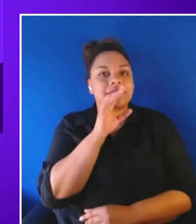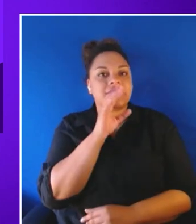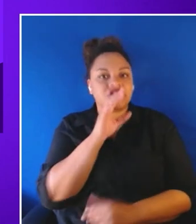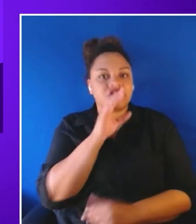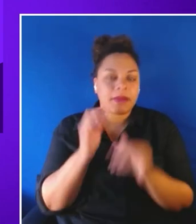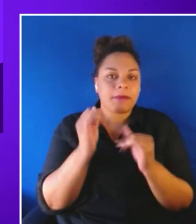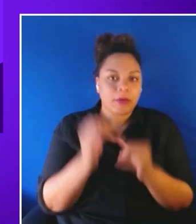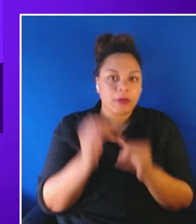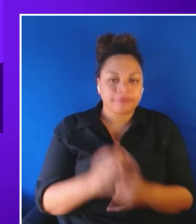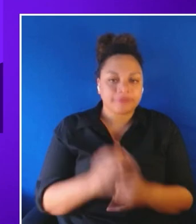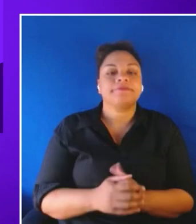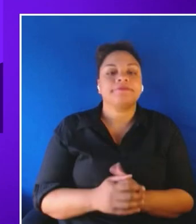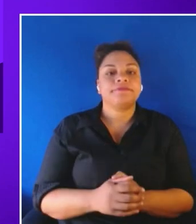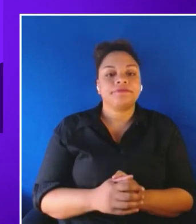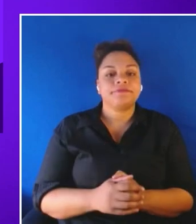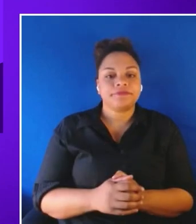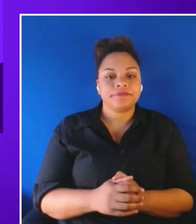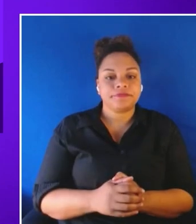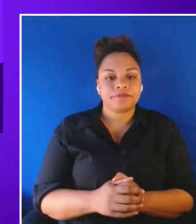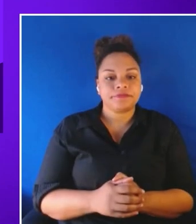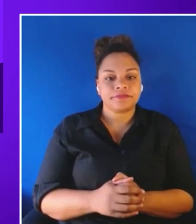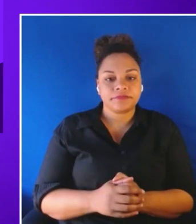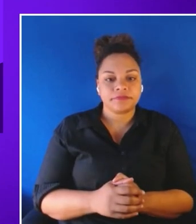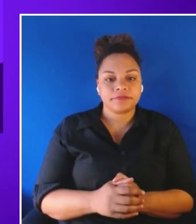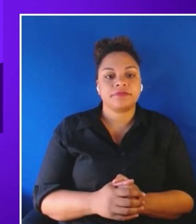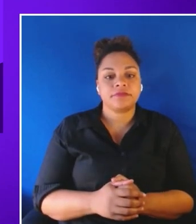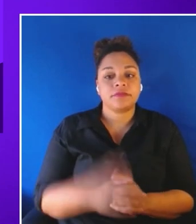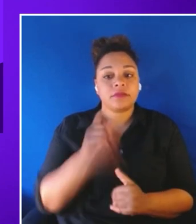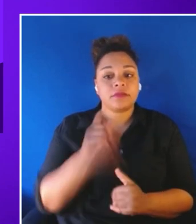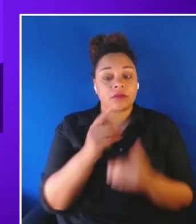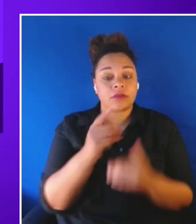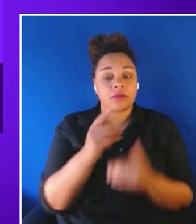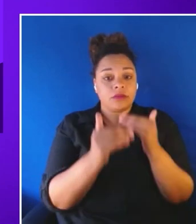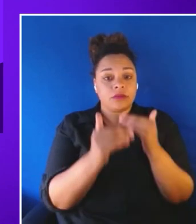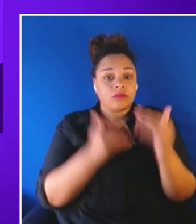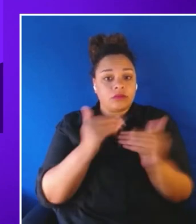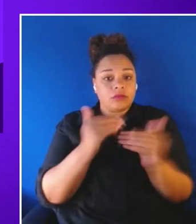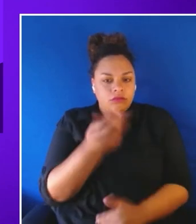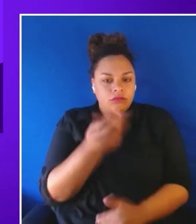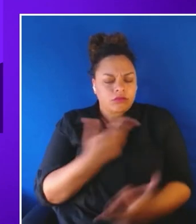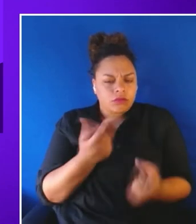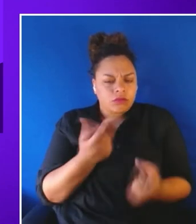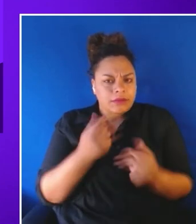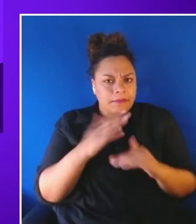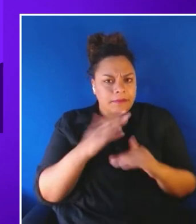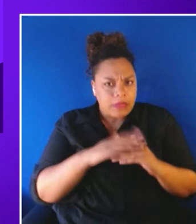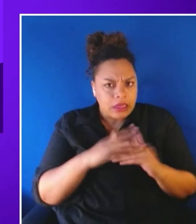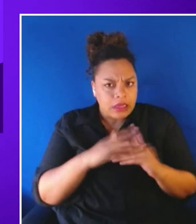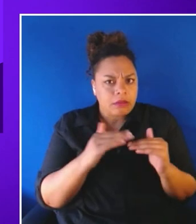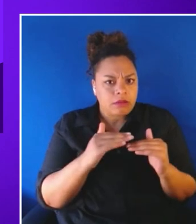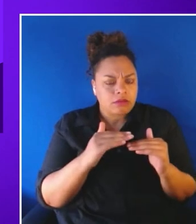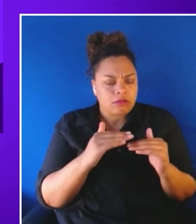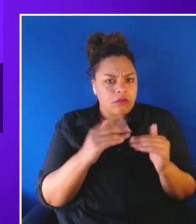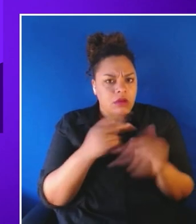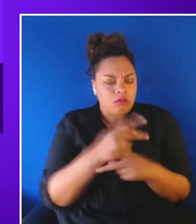Talespin define with what is a minimum viable product of this feature, and what is the feature